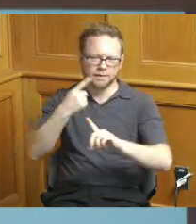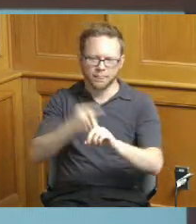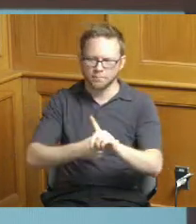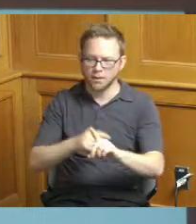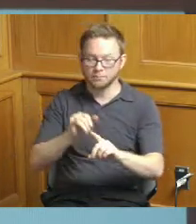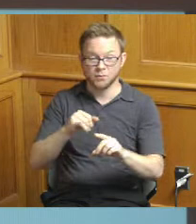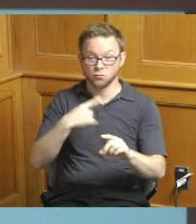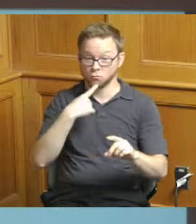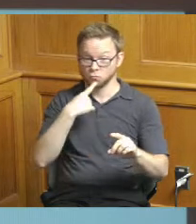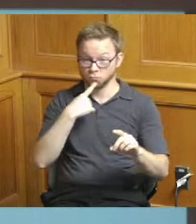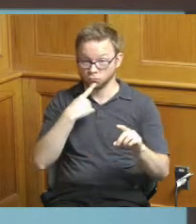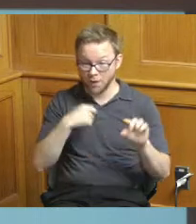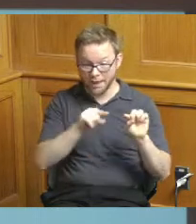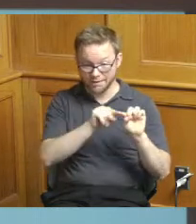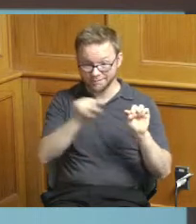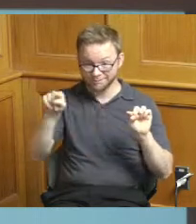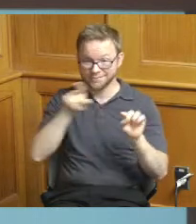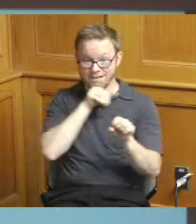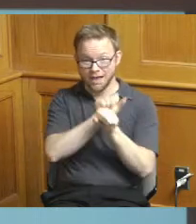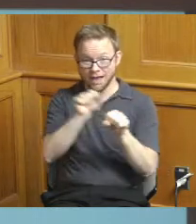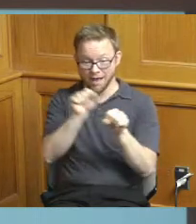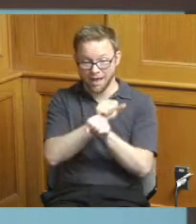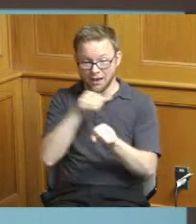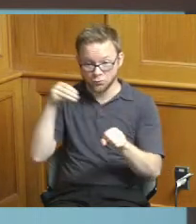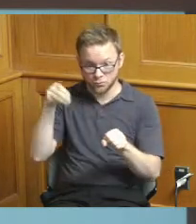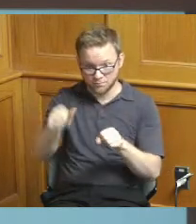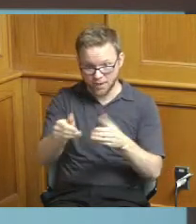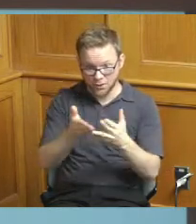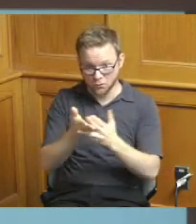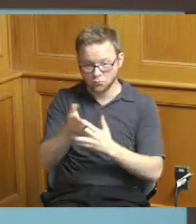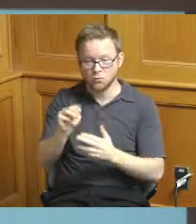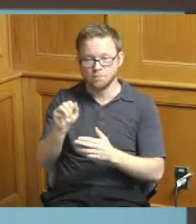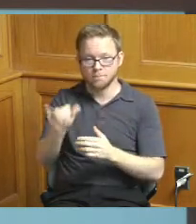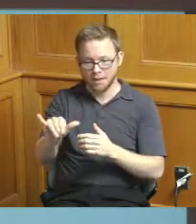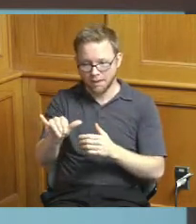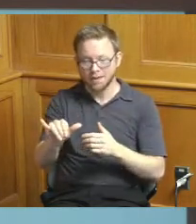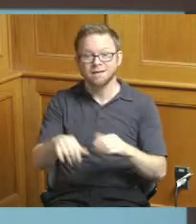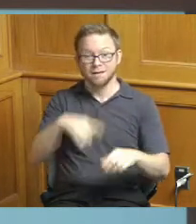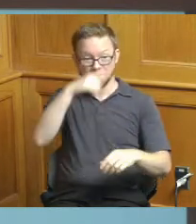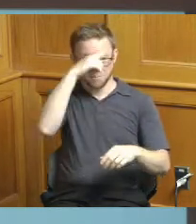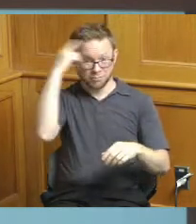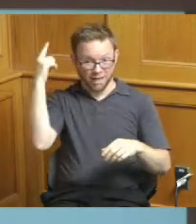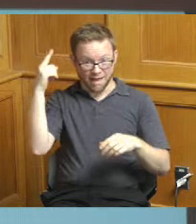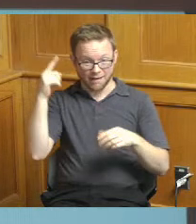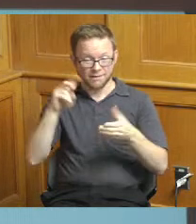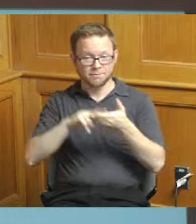shows the actual spend through may and the black through the end of the year shows that we are on